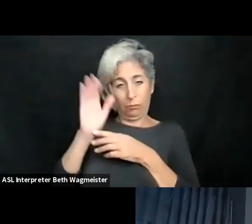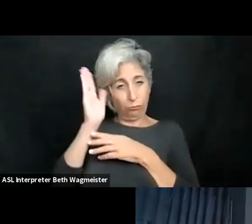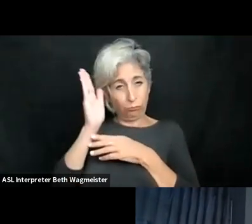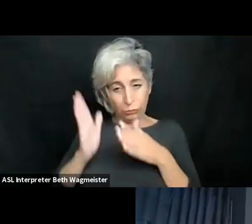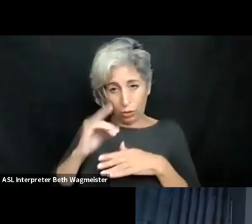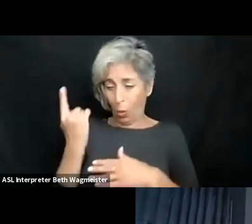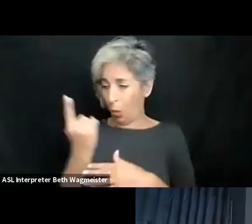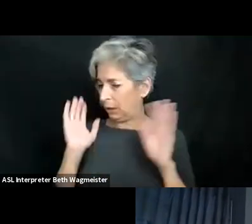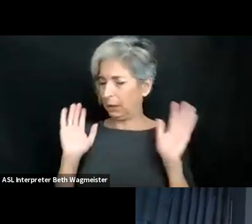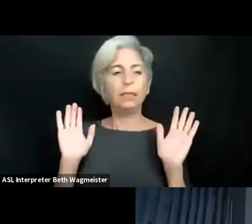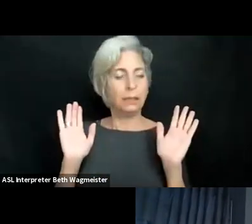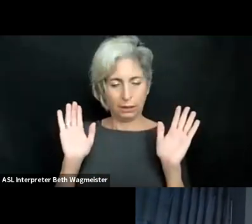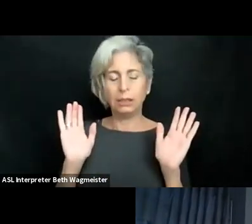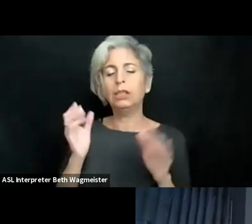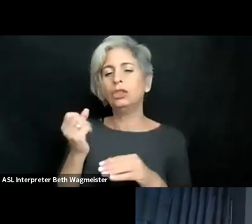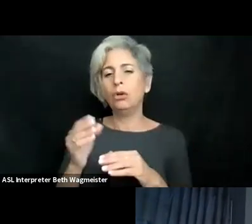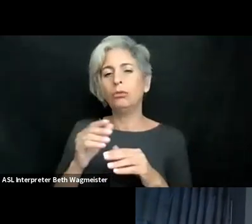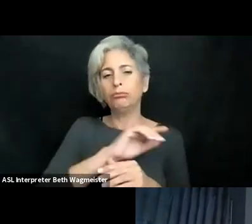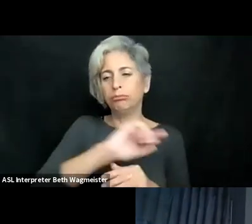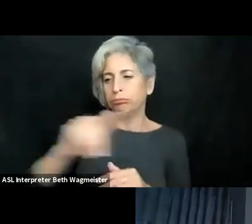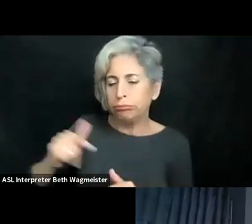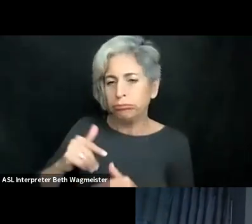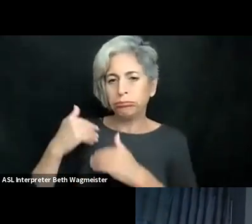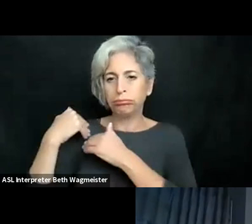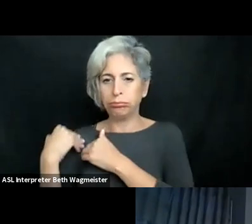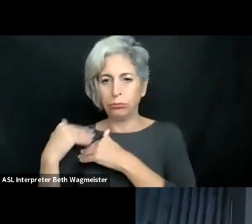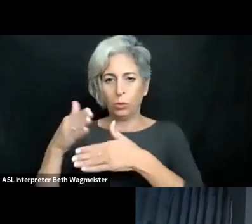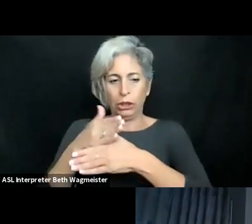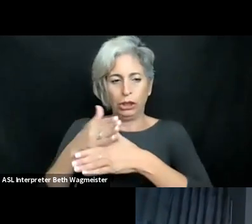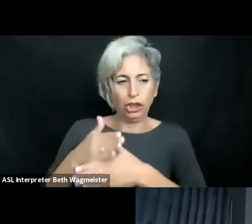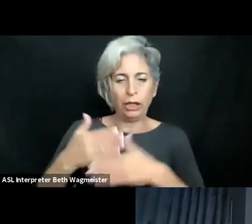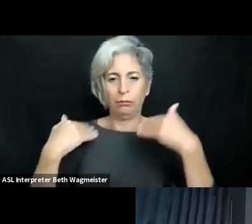from user experience side. But we're a small university, about